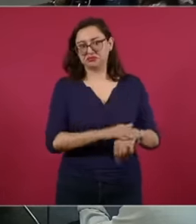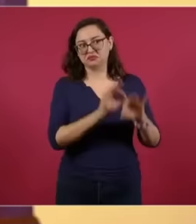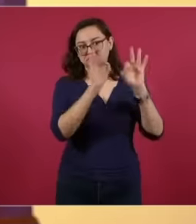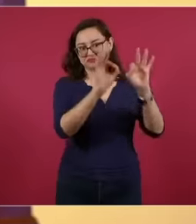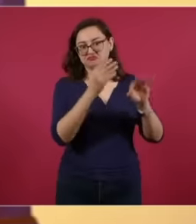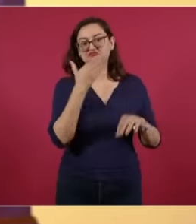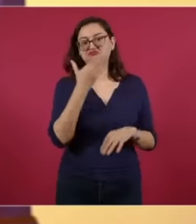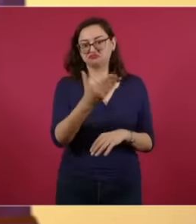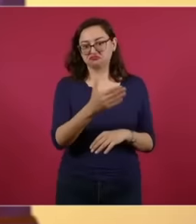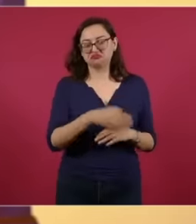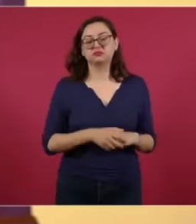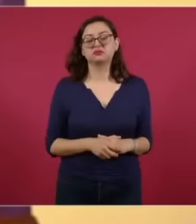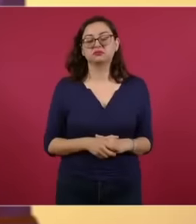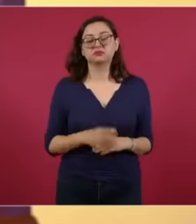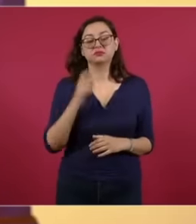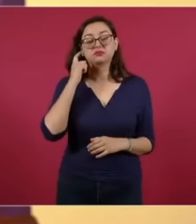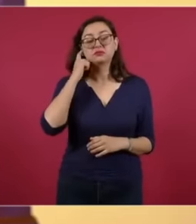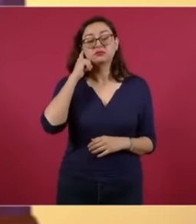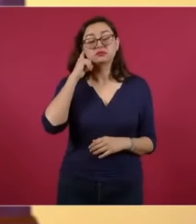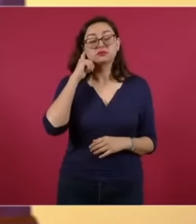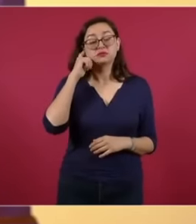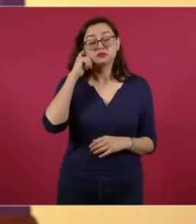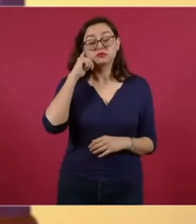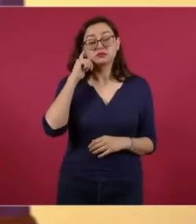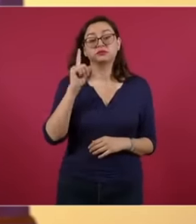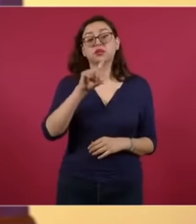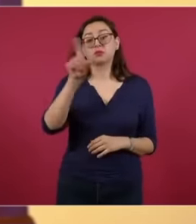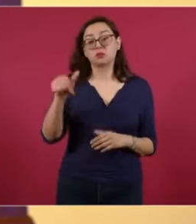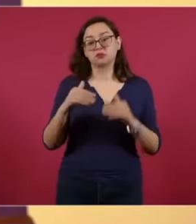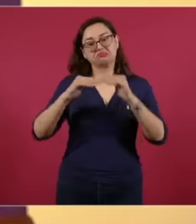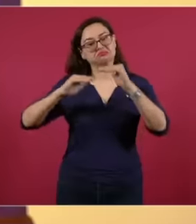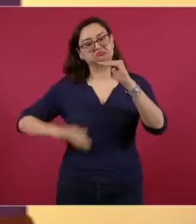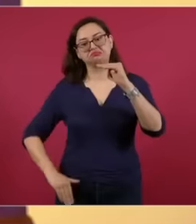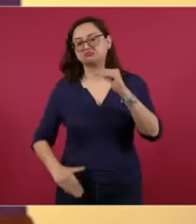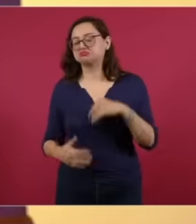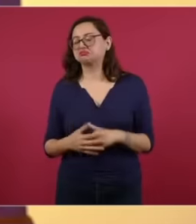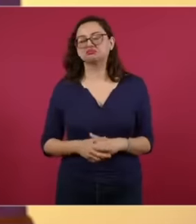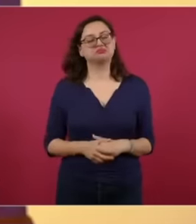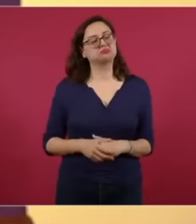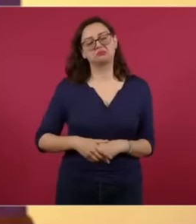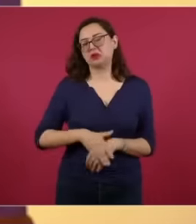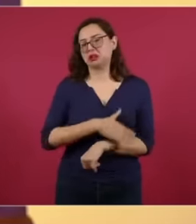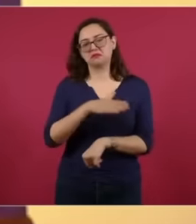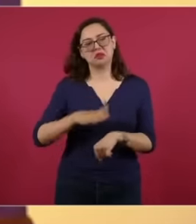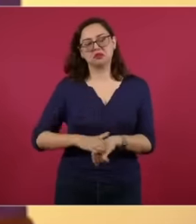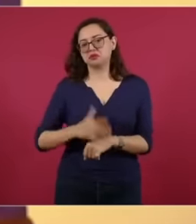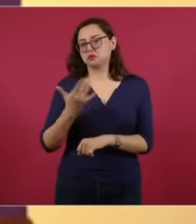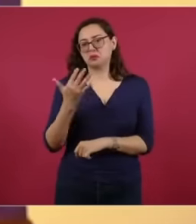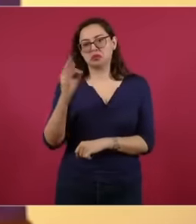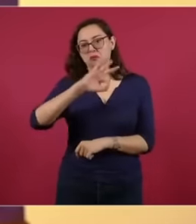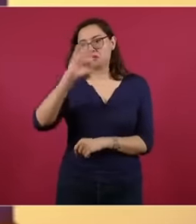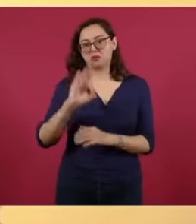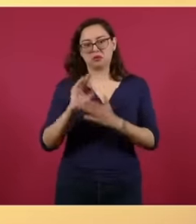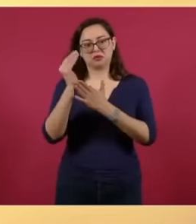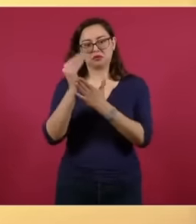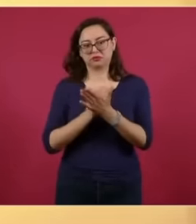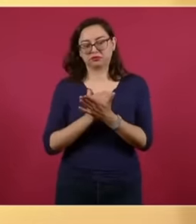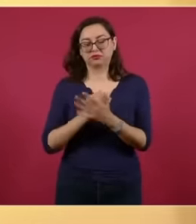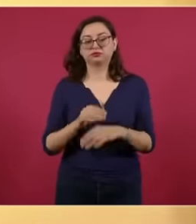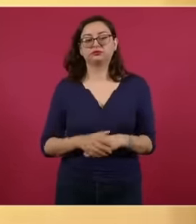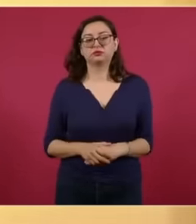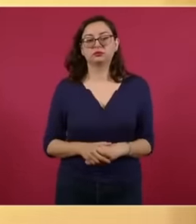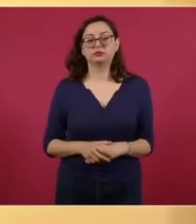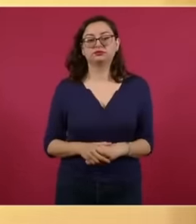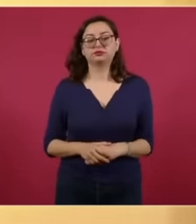there it is down because they have less than 50% approval is followed by Simon Harris of Ireland with